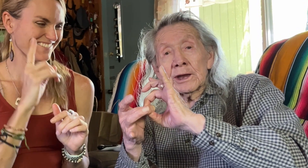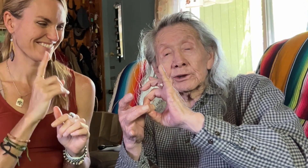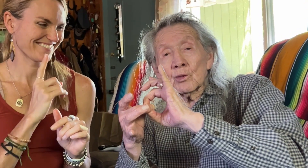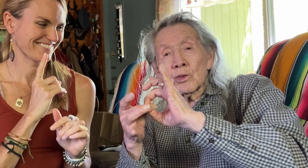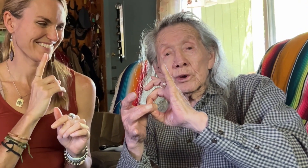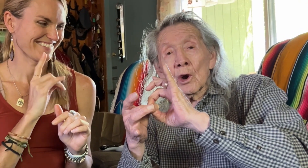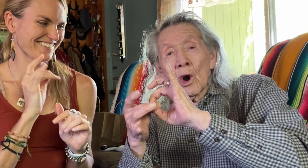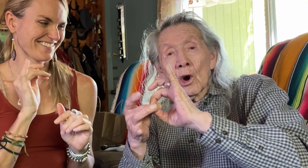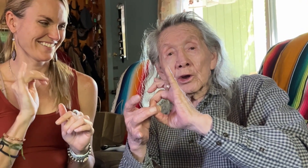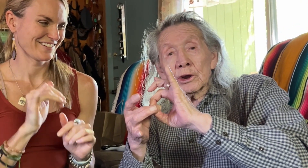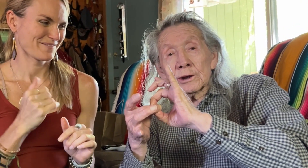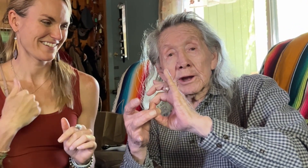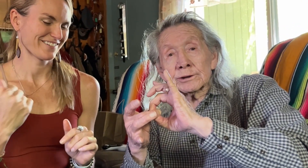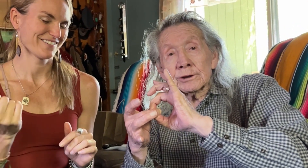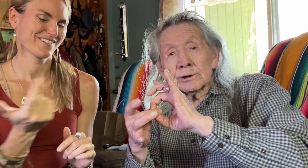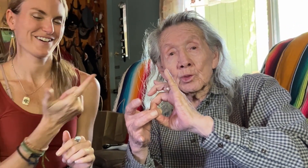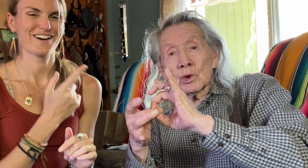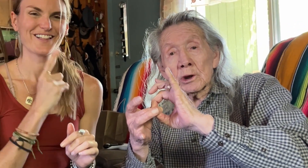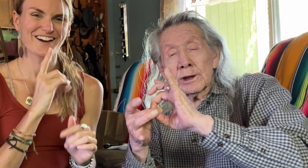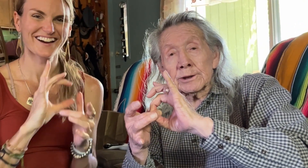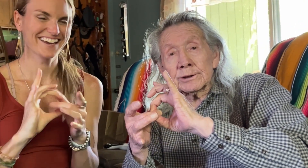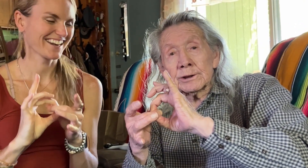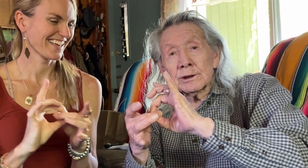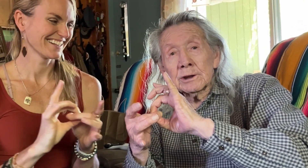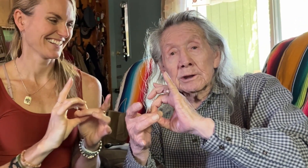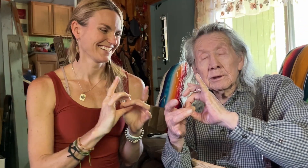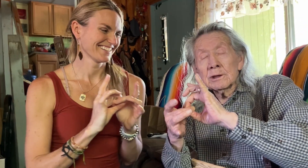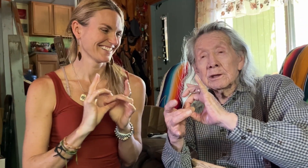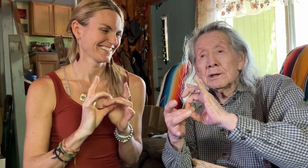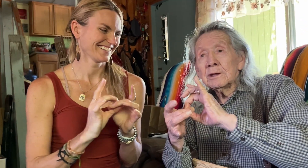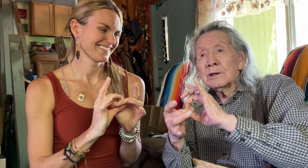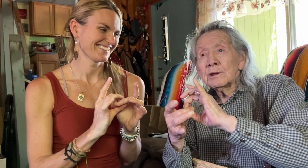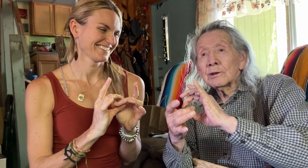that we are connected and related.